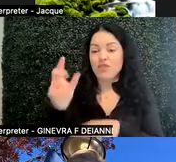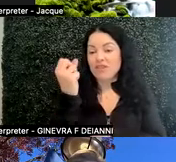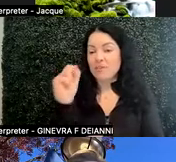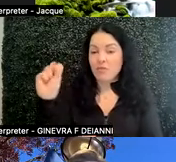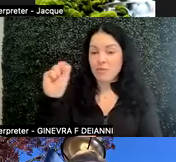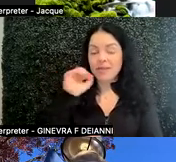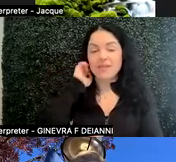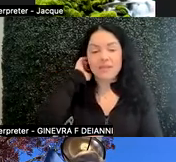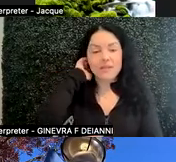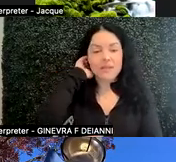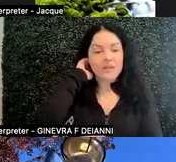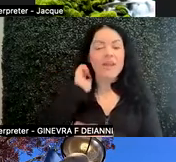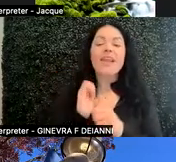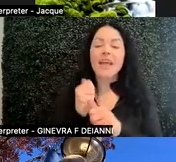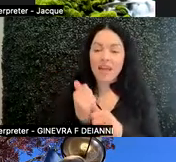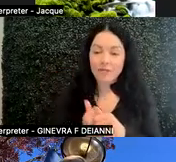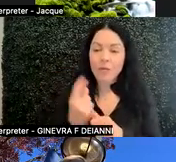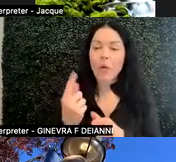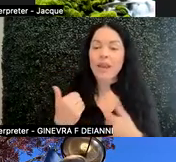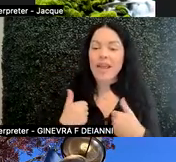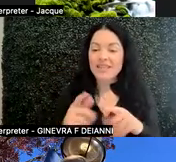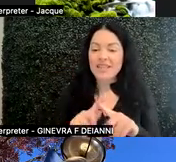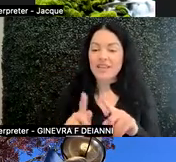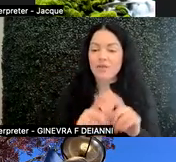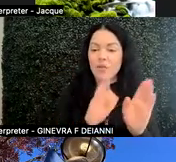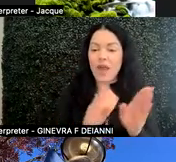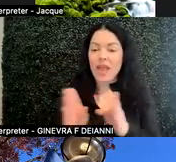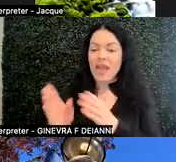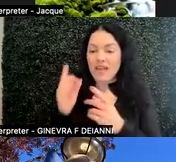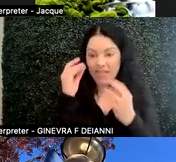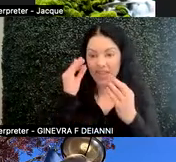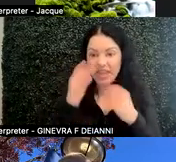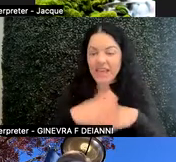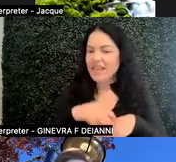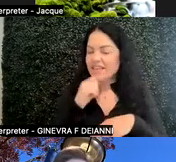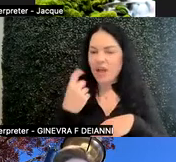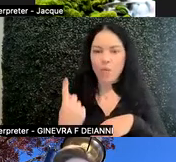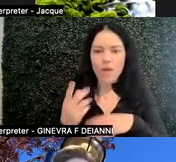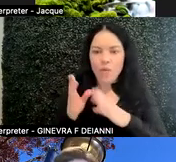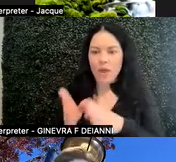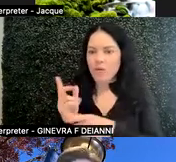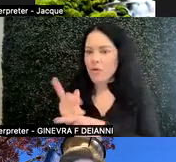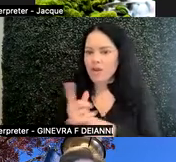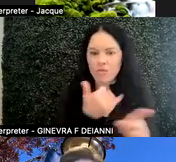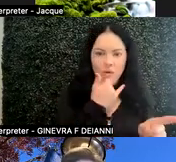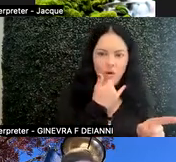that everyone has a different way of thinking. There is not one way and one wrong way or one different way.